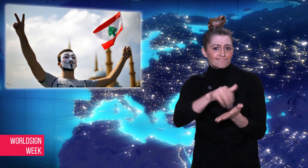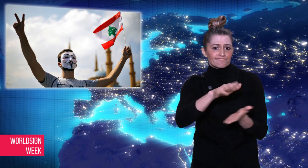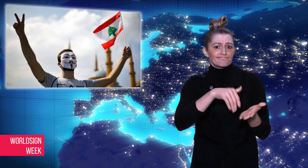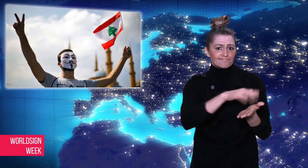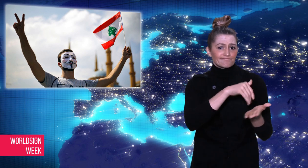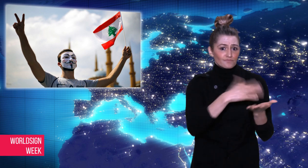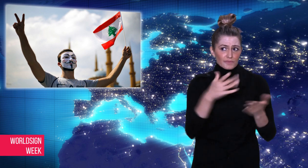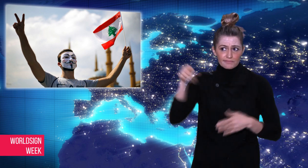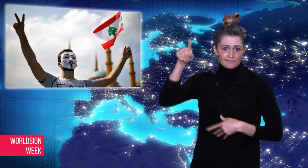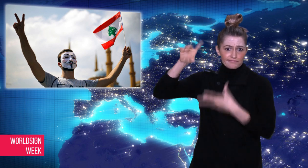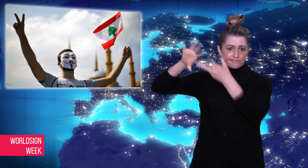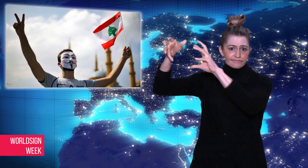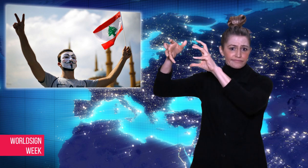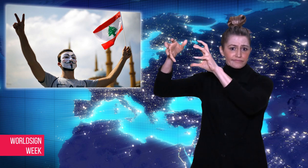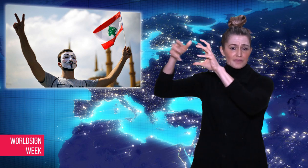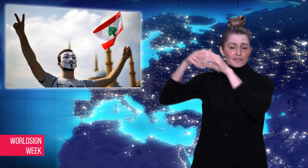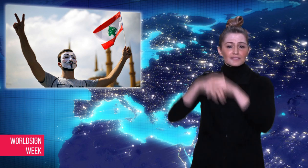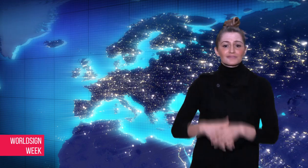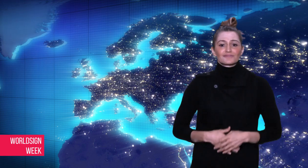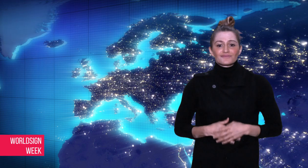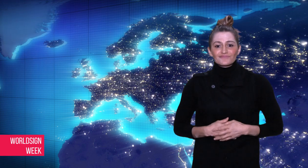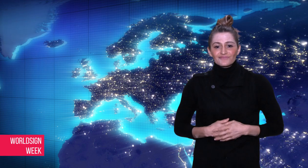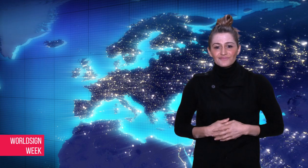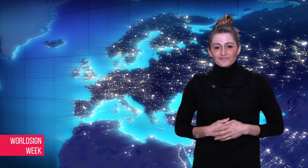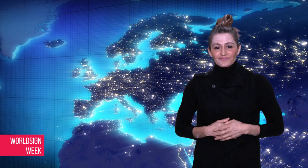of this crisis.